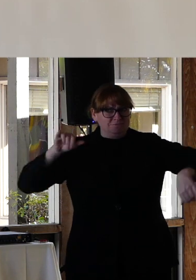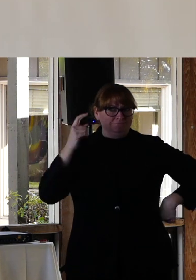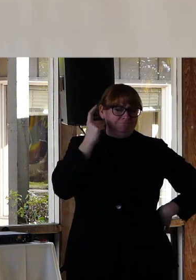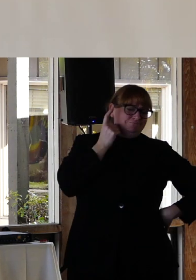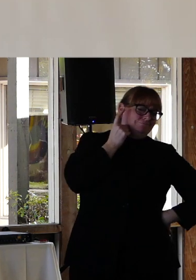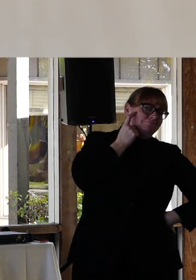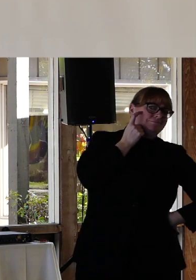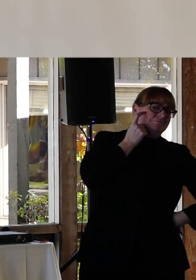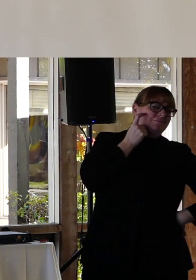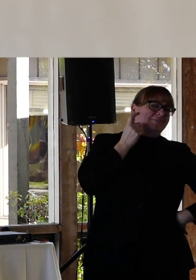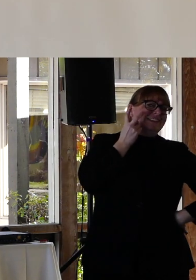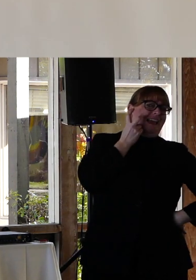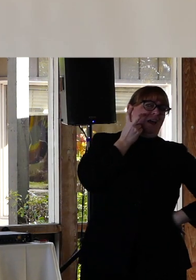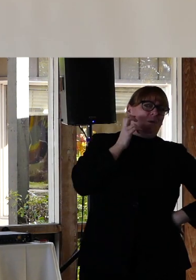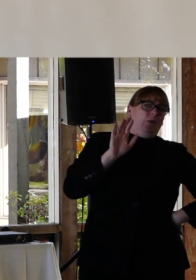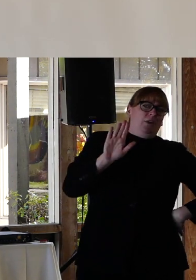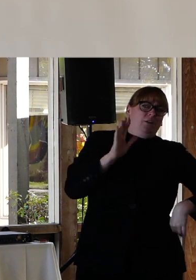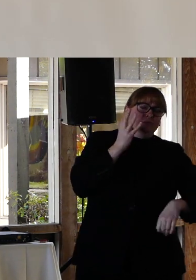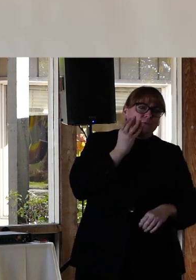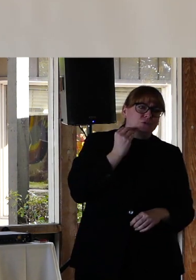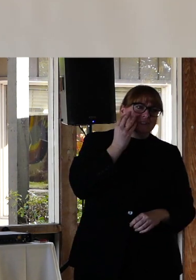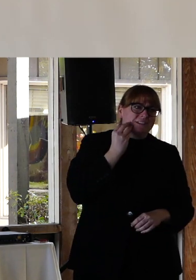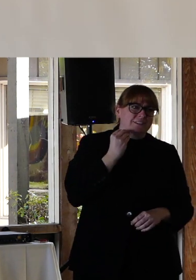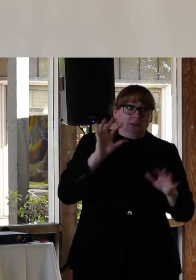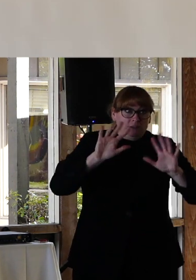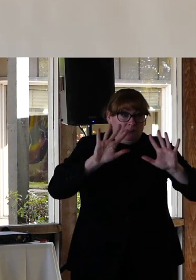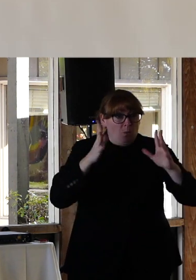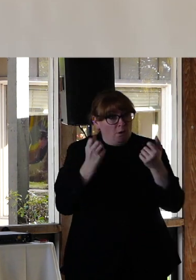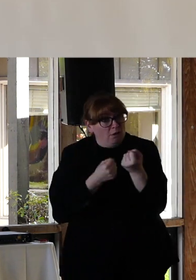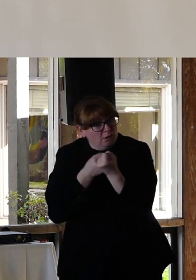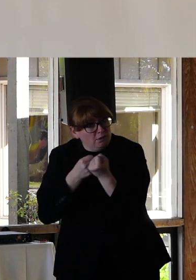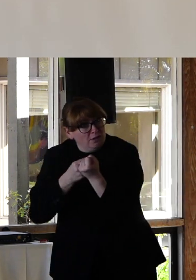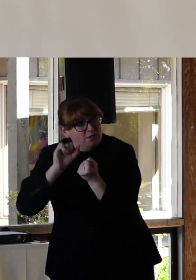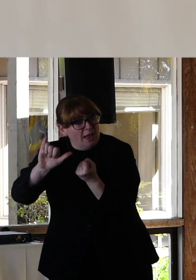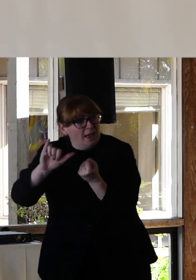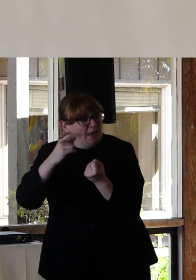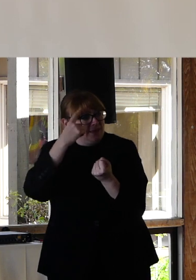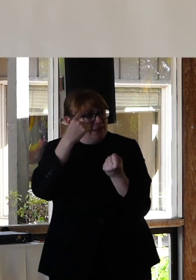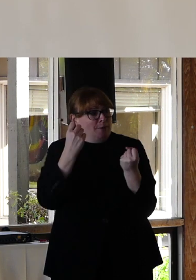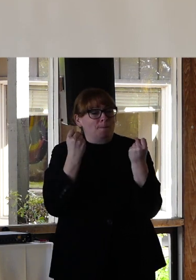lived experiences. And I want to validate that because I think a lot of